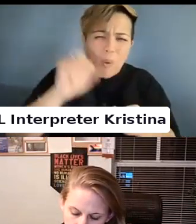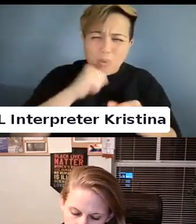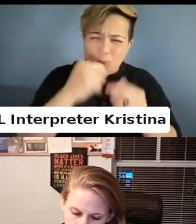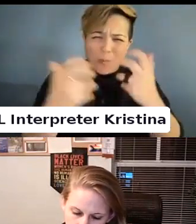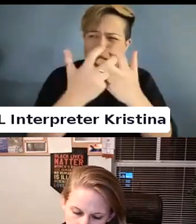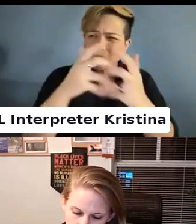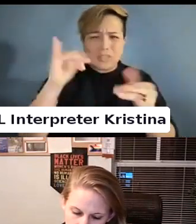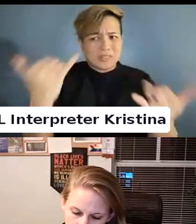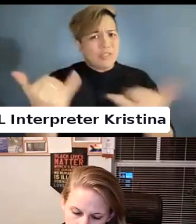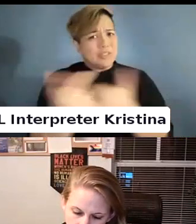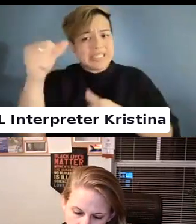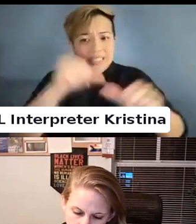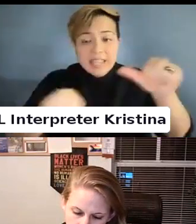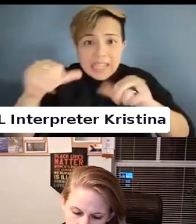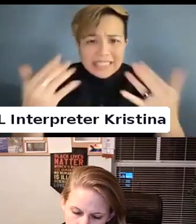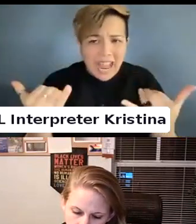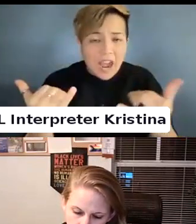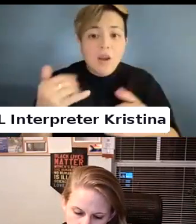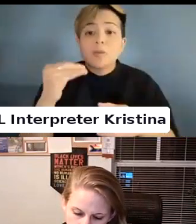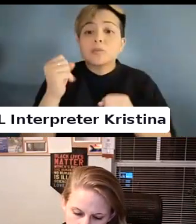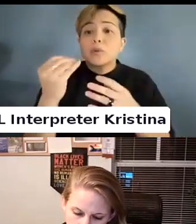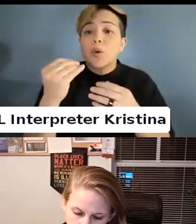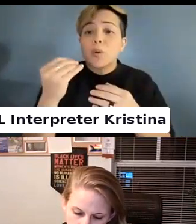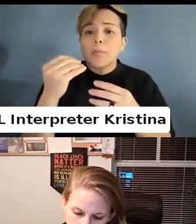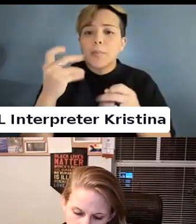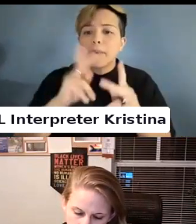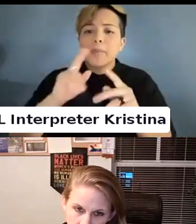And then we have a number of states that can basically amplify or supercharge their laws